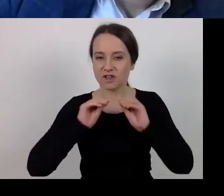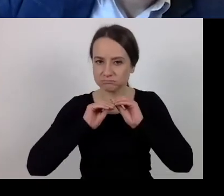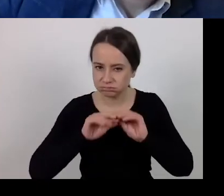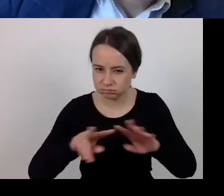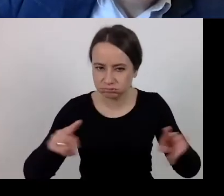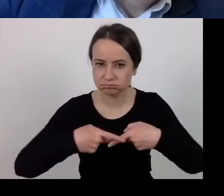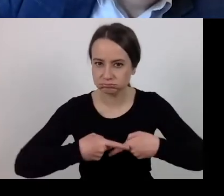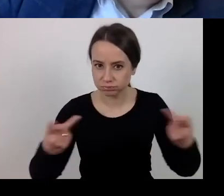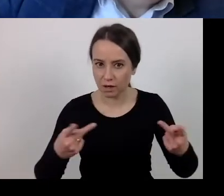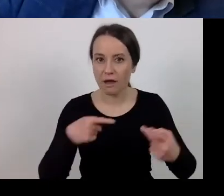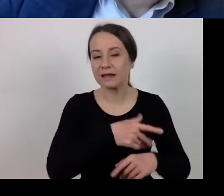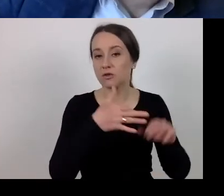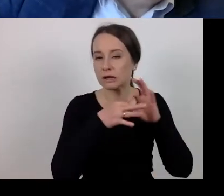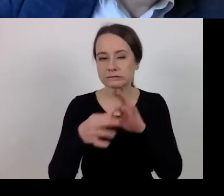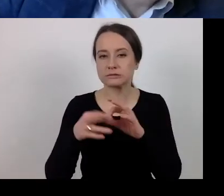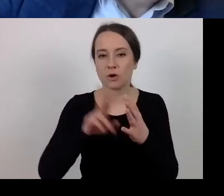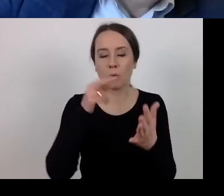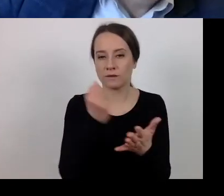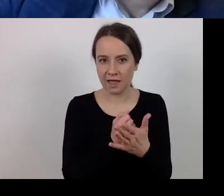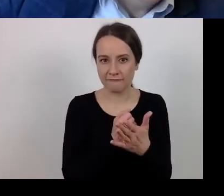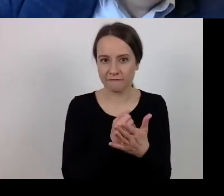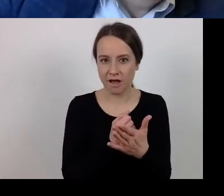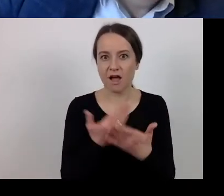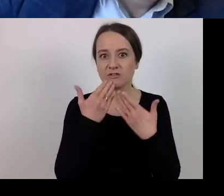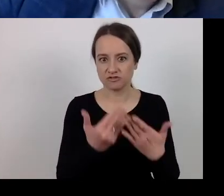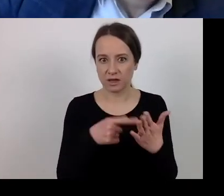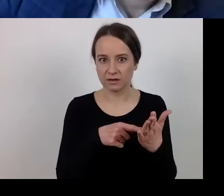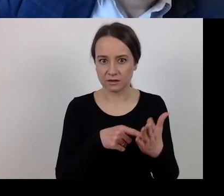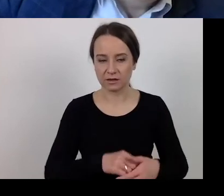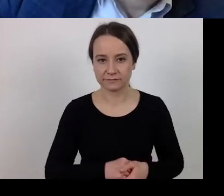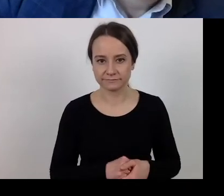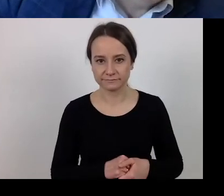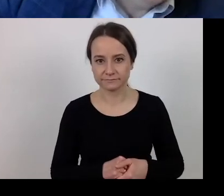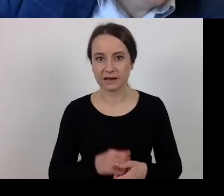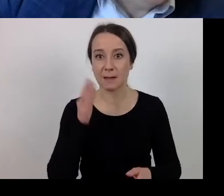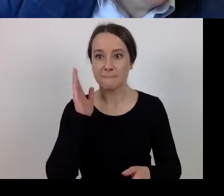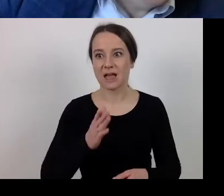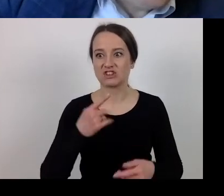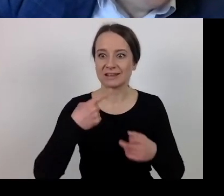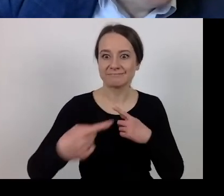According to the new act a lot will change in this area,